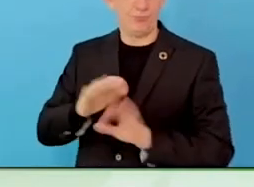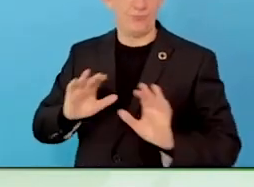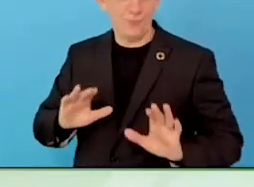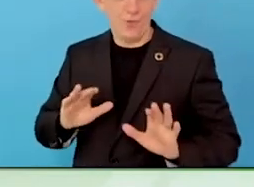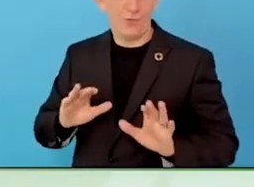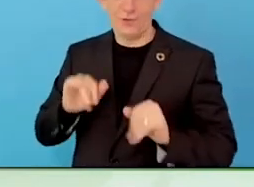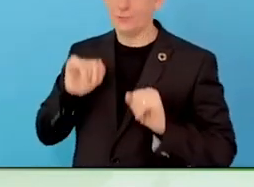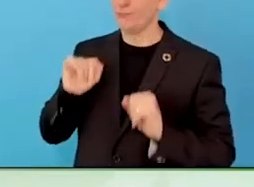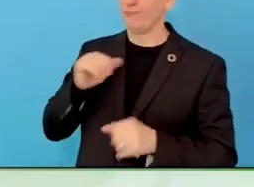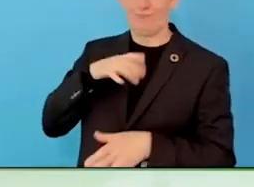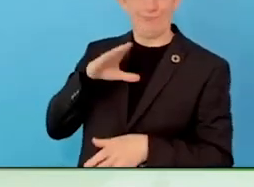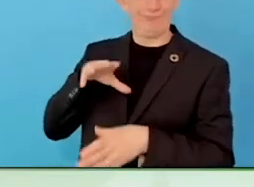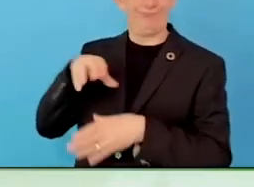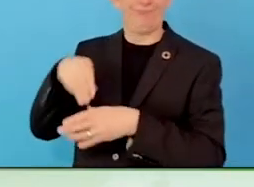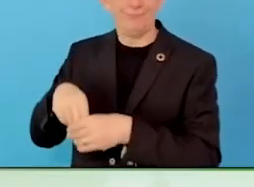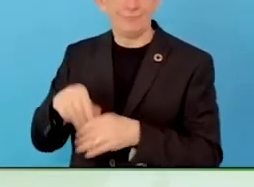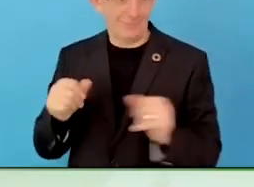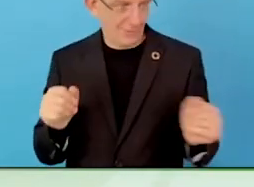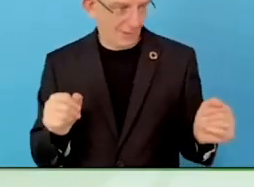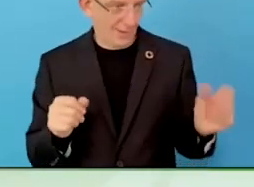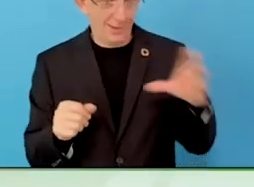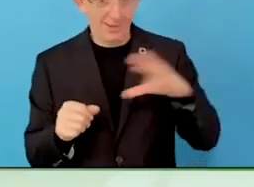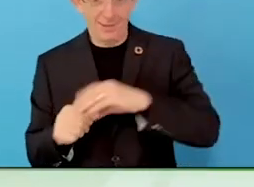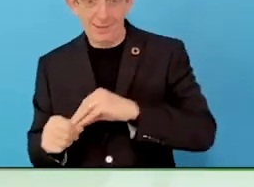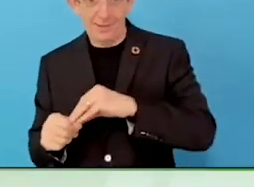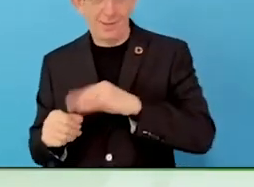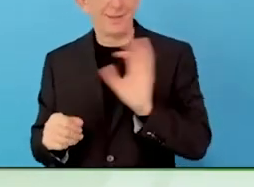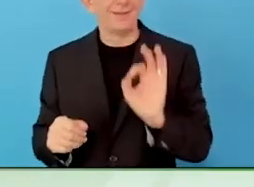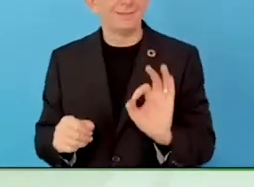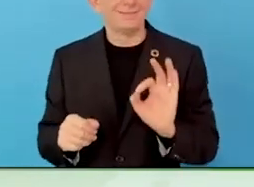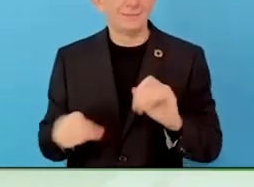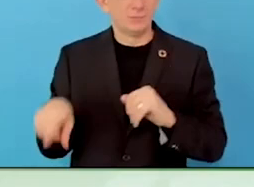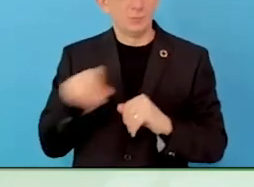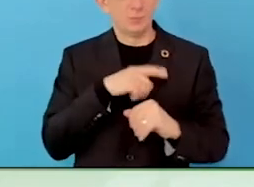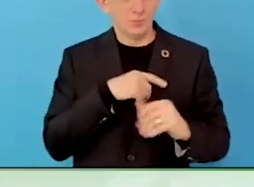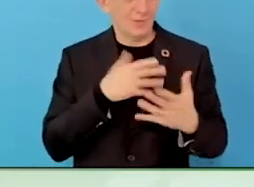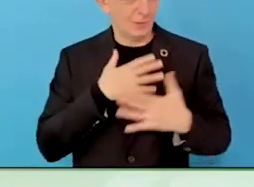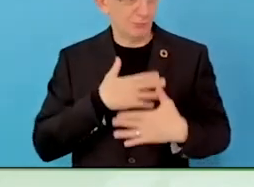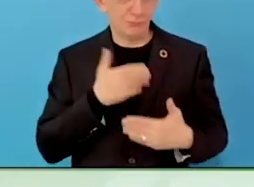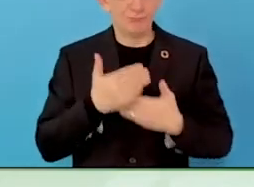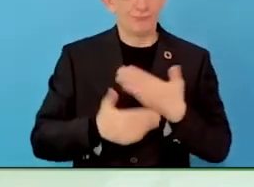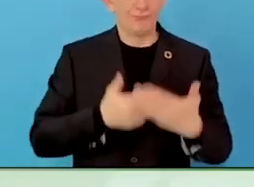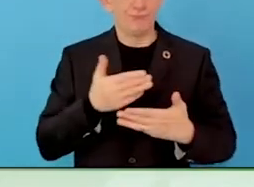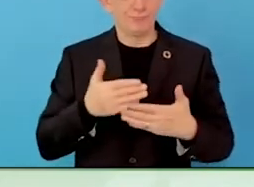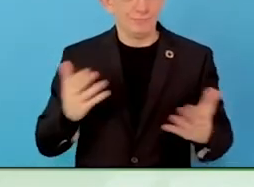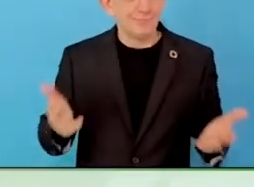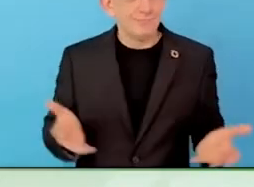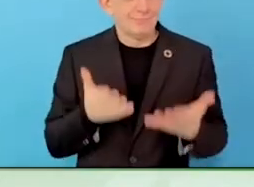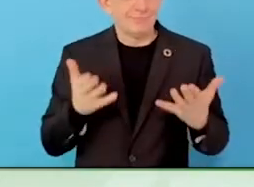understand what a company is on data, not perceptions. It is huge.